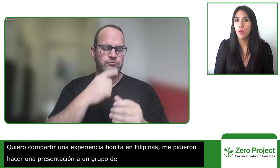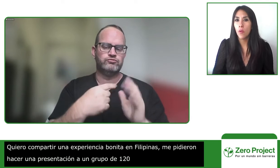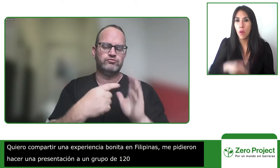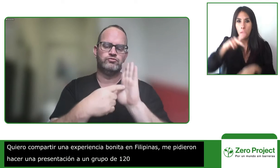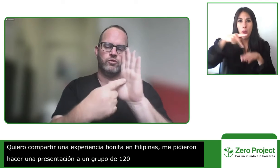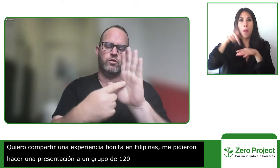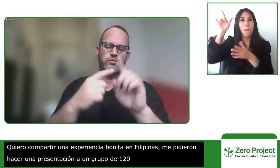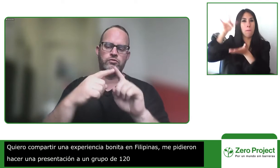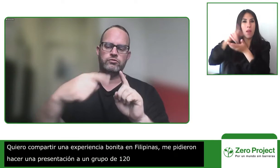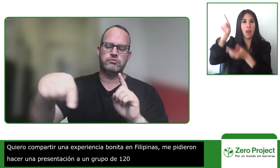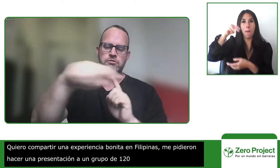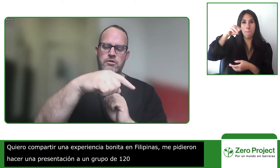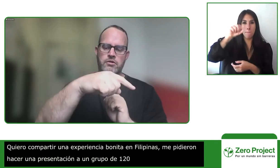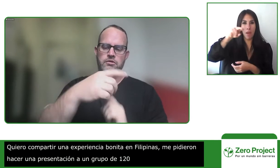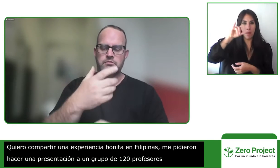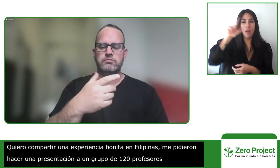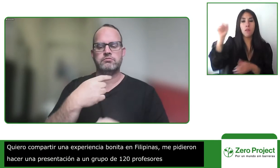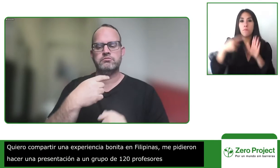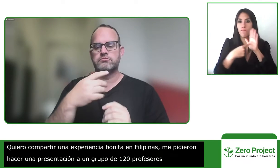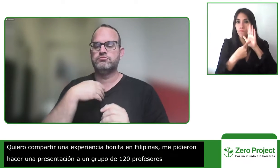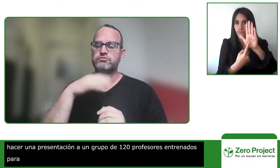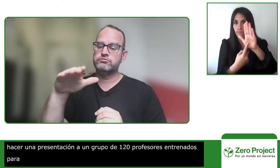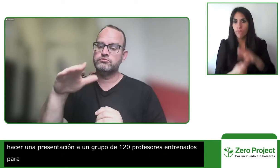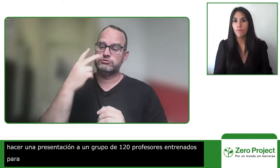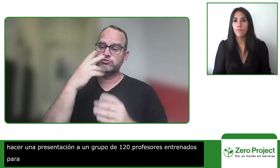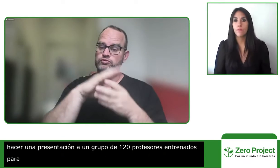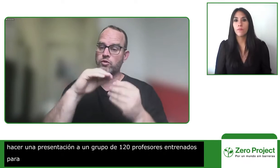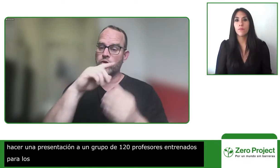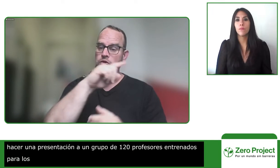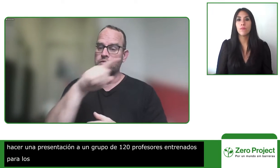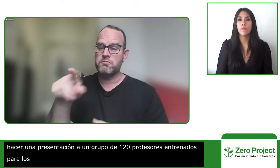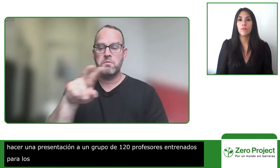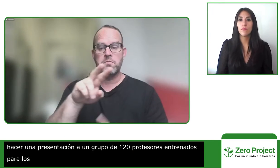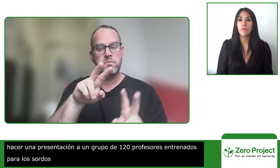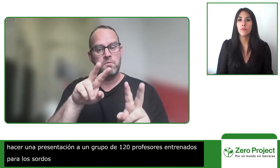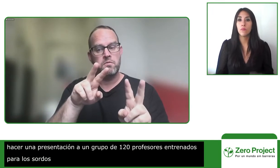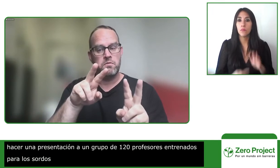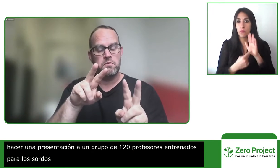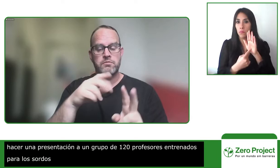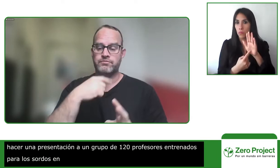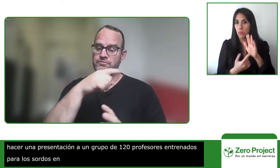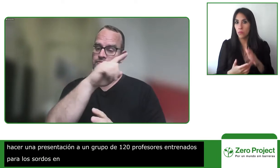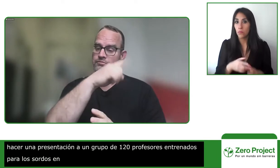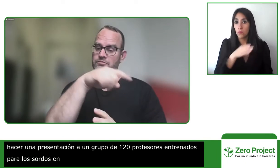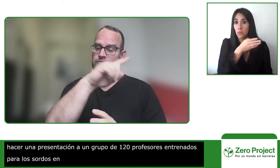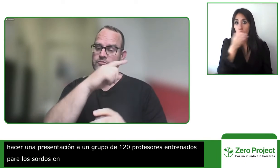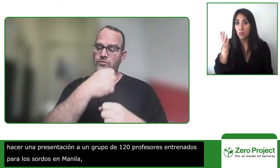to develop stories and we showed one of the stories to the teachers and so the teachers